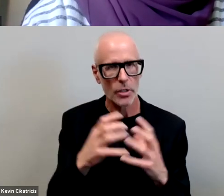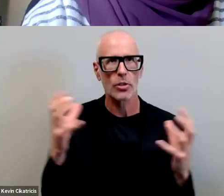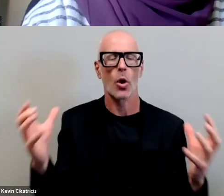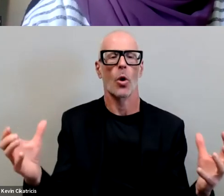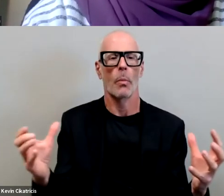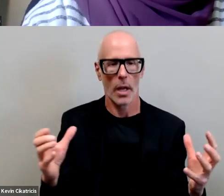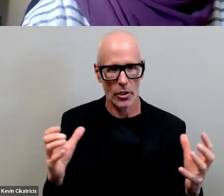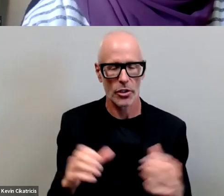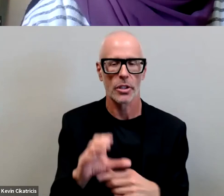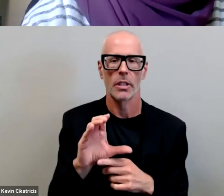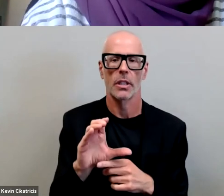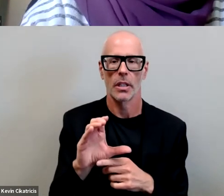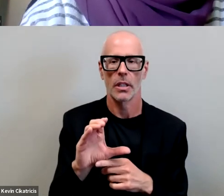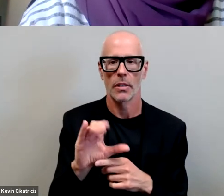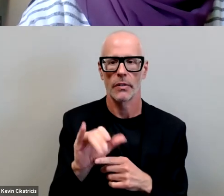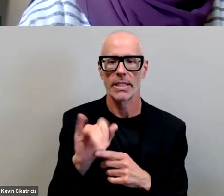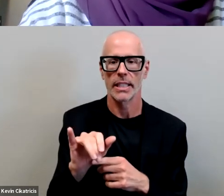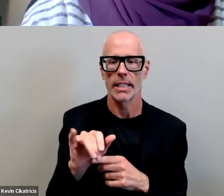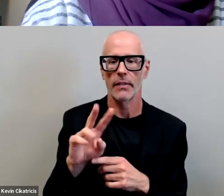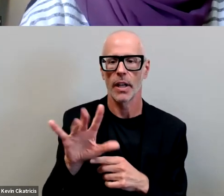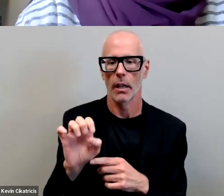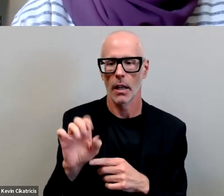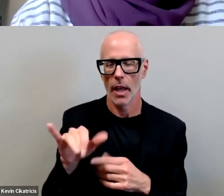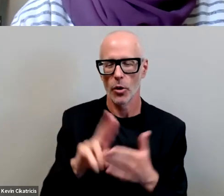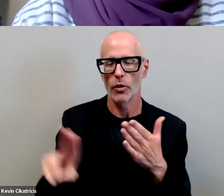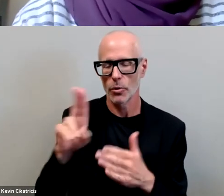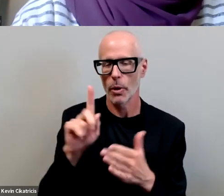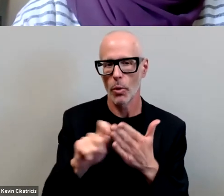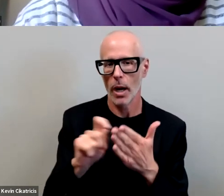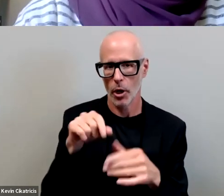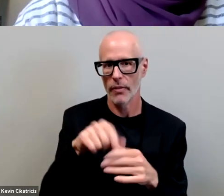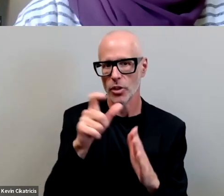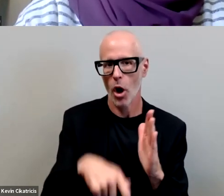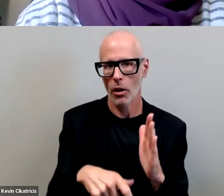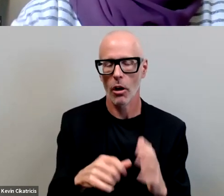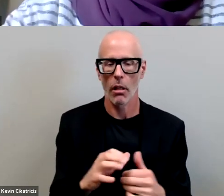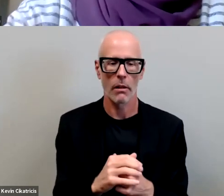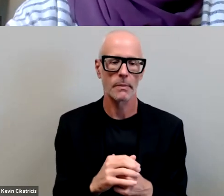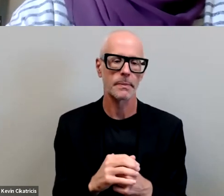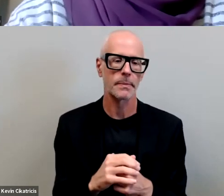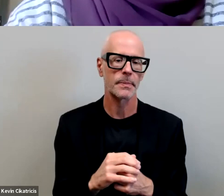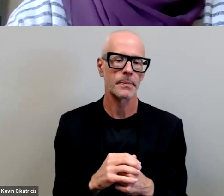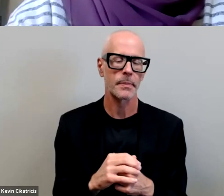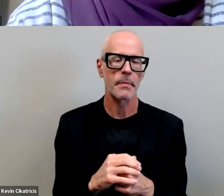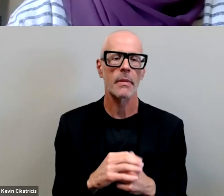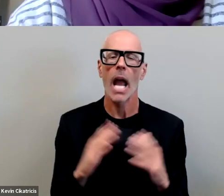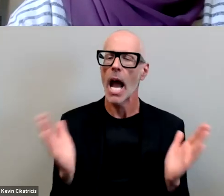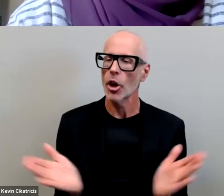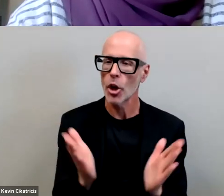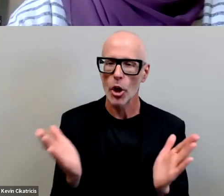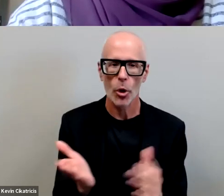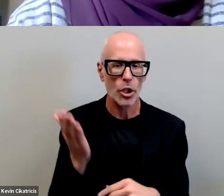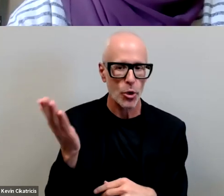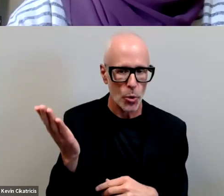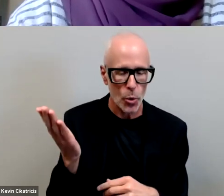university the university that we write about in this article um i encourage you to and everybody